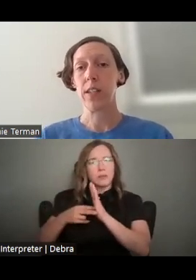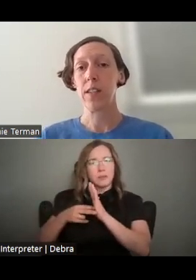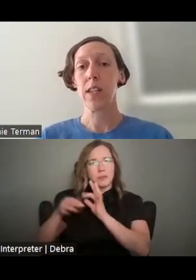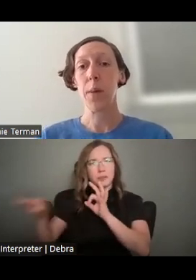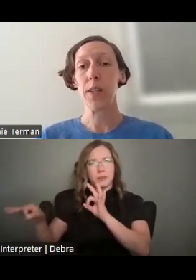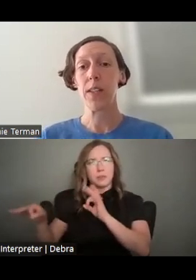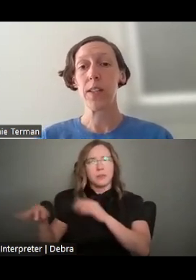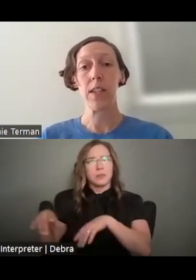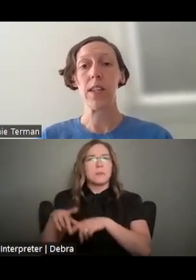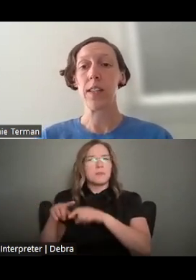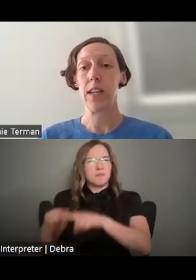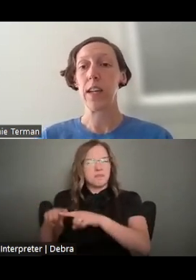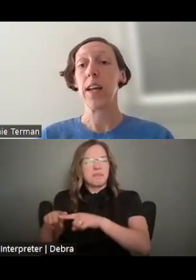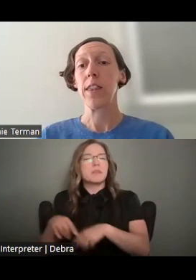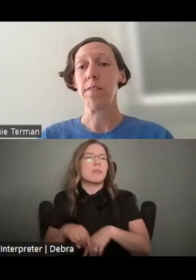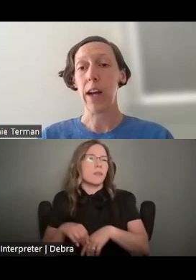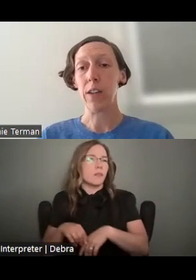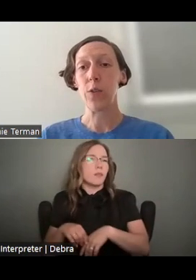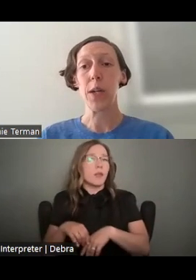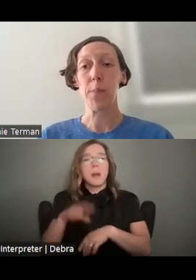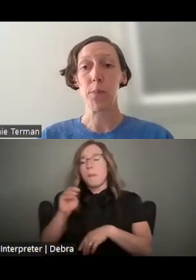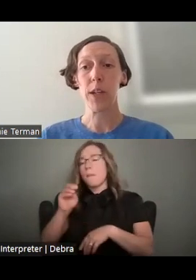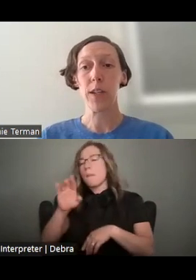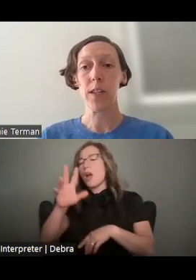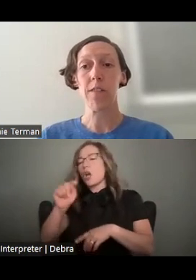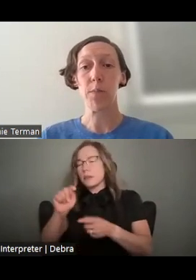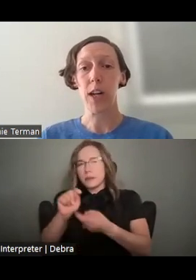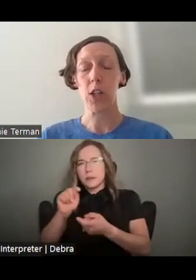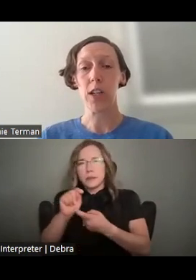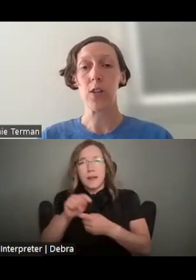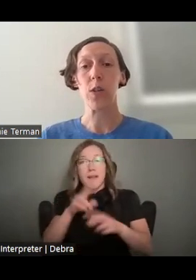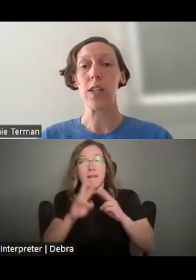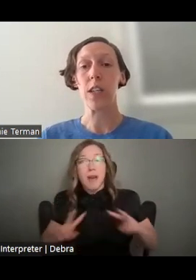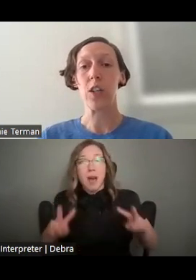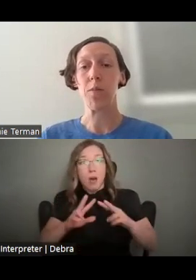THIS ENCOMPASSES THINGS LIKE THE VALUE AND APPROPRIATENESS OF THE PROJECT TO THE ORGANIZATION'S